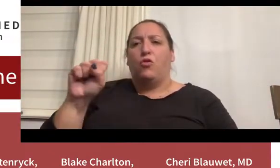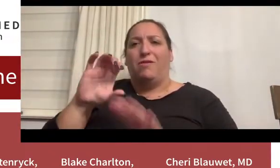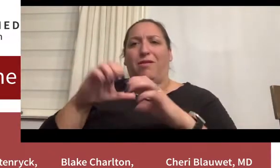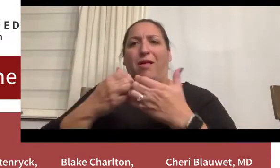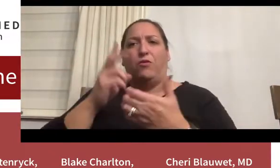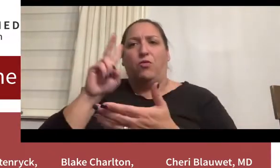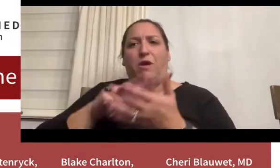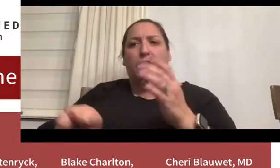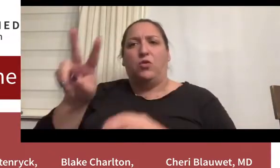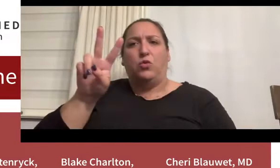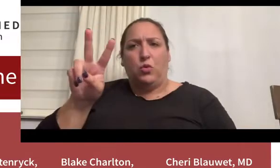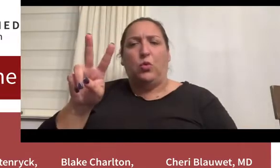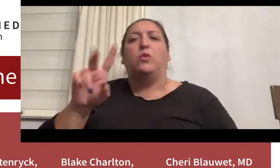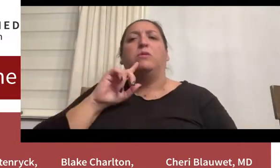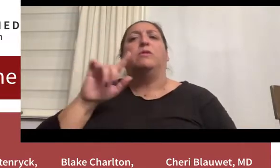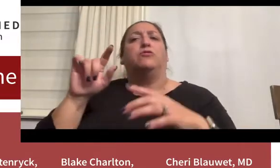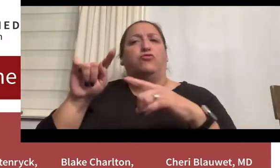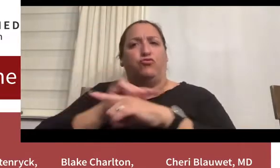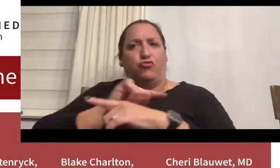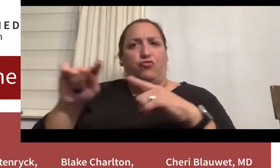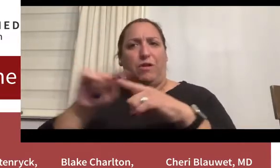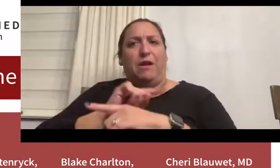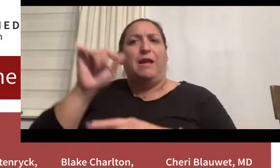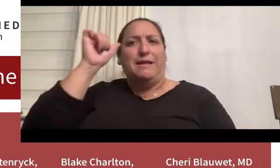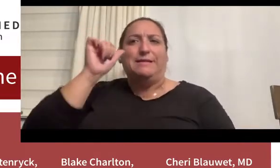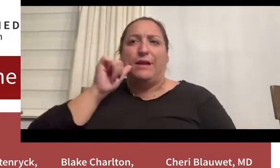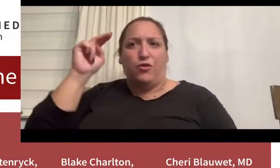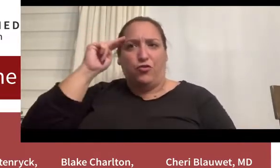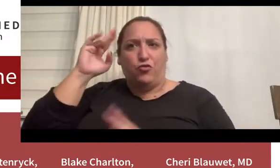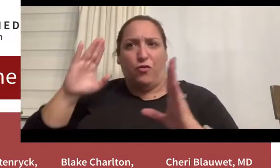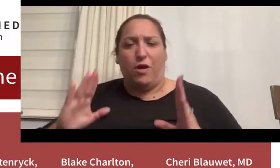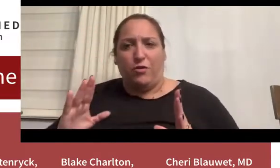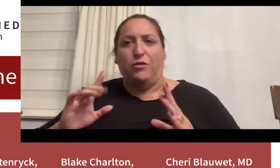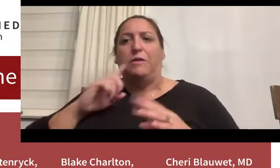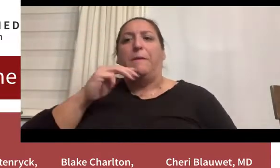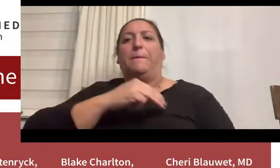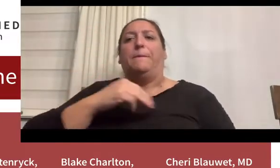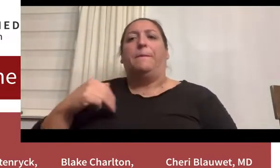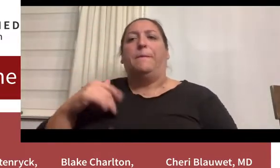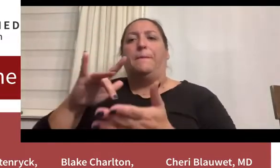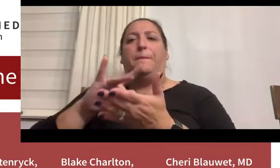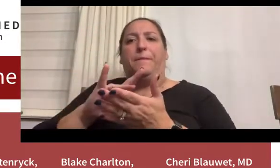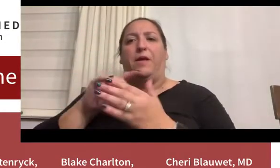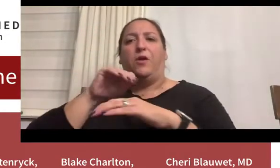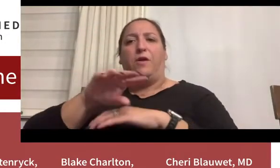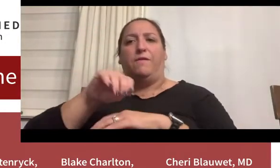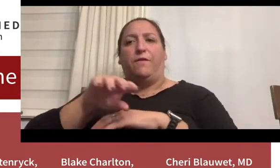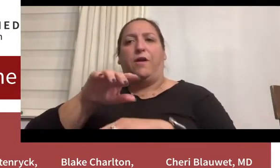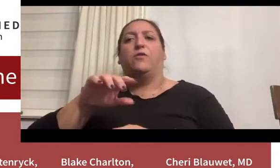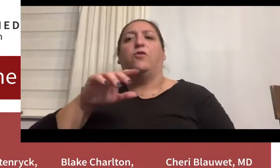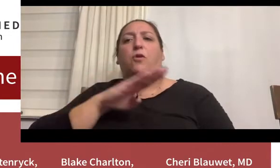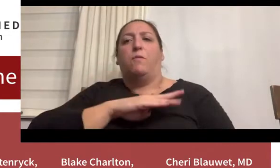and trained Adult Neurologist and a member of the Medical Advisory Board of Doximity, Inc.